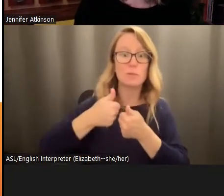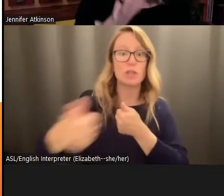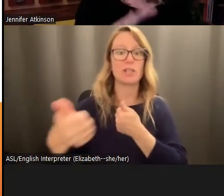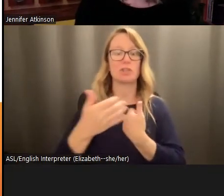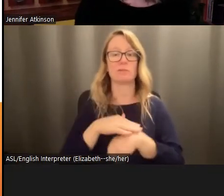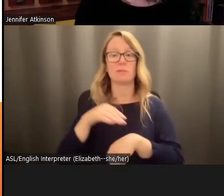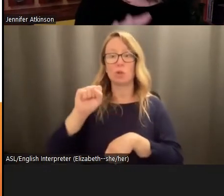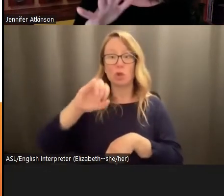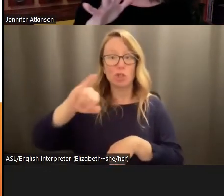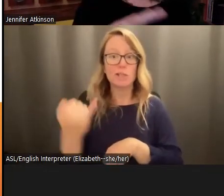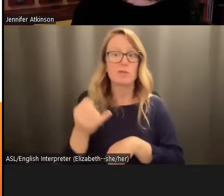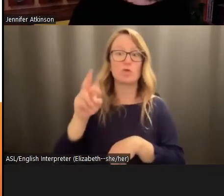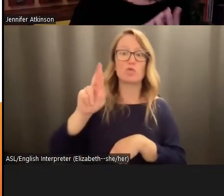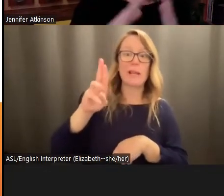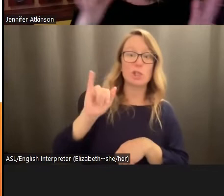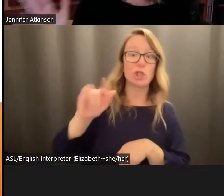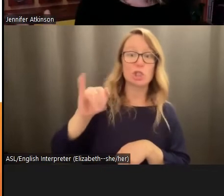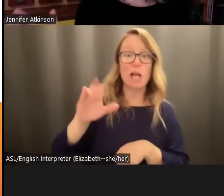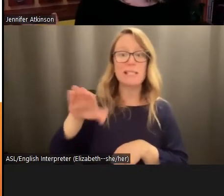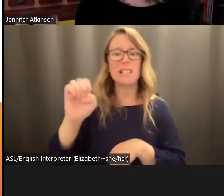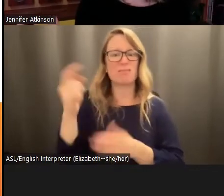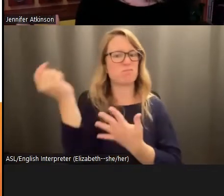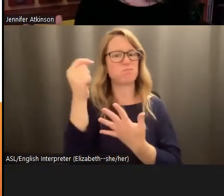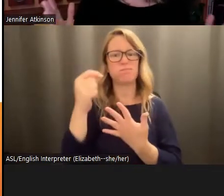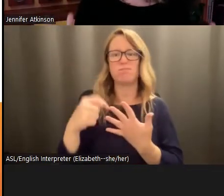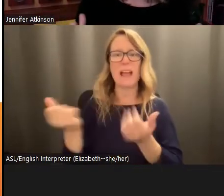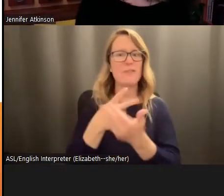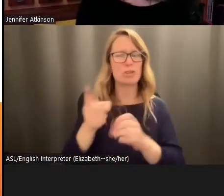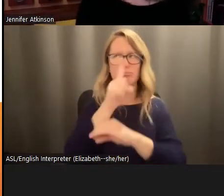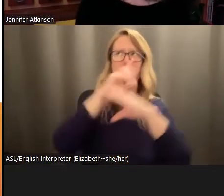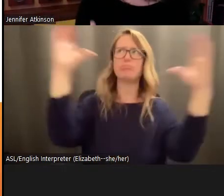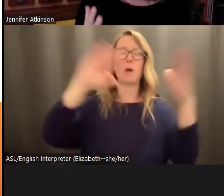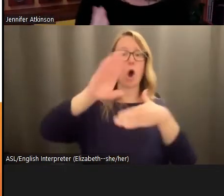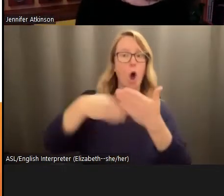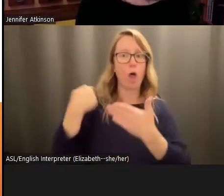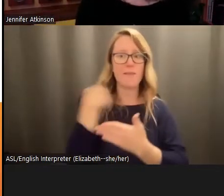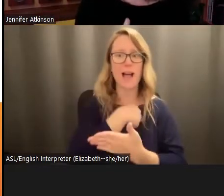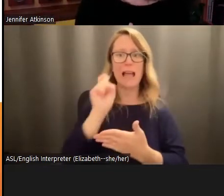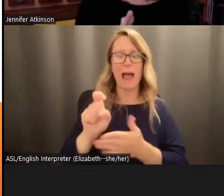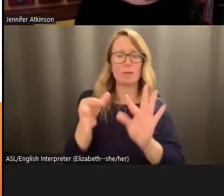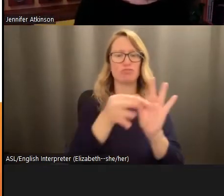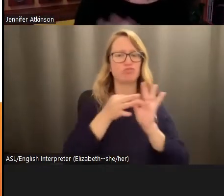justice, racial justice, you know, anything that you can imagine we all need to be thinking about what that work is